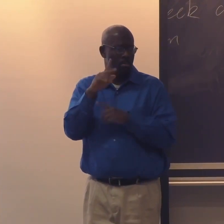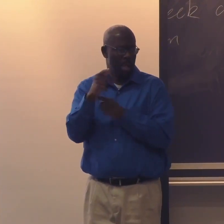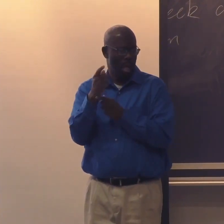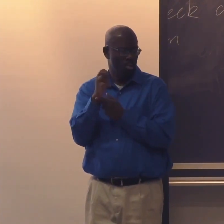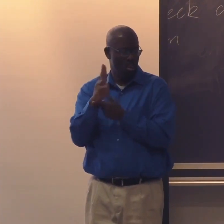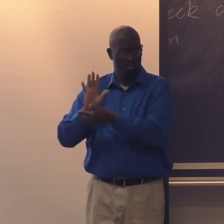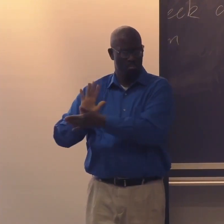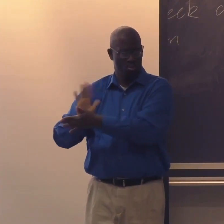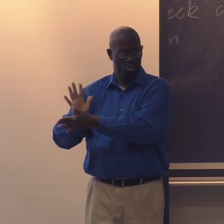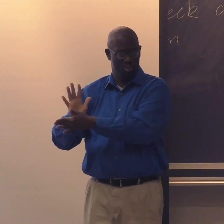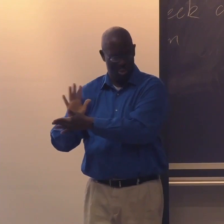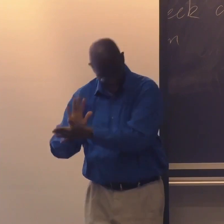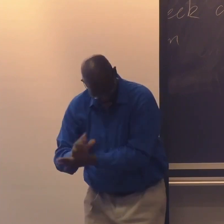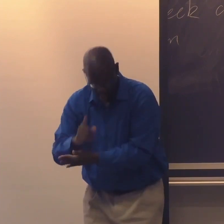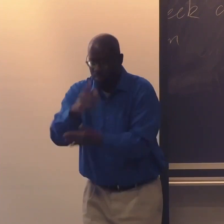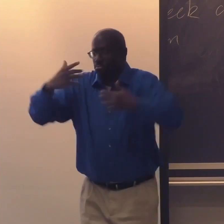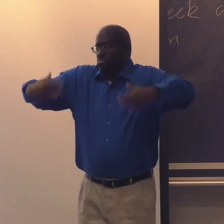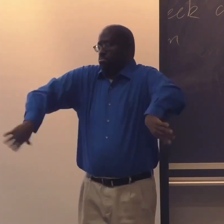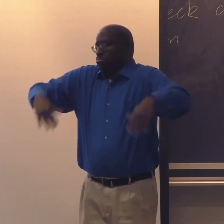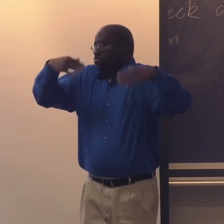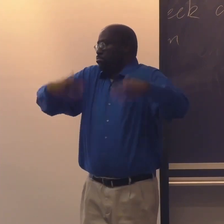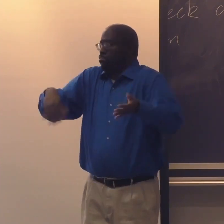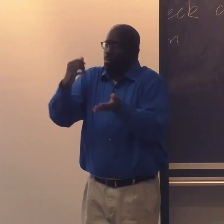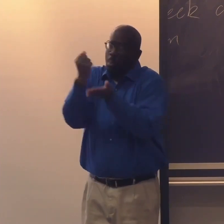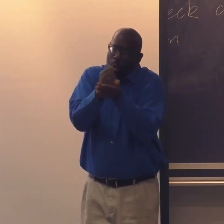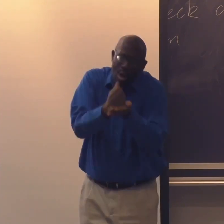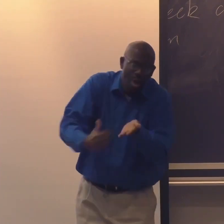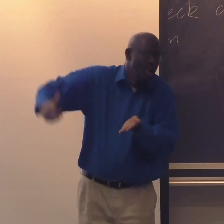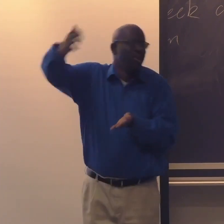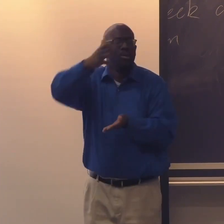And if you watch the Black Panther movie,